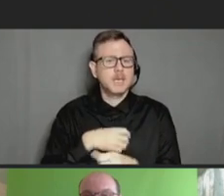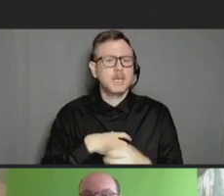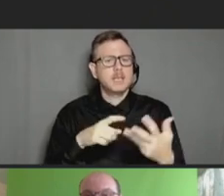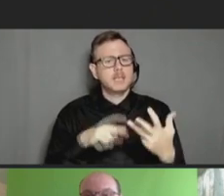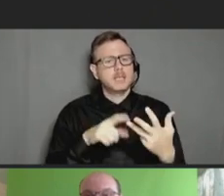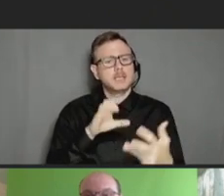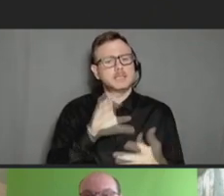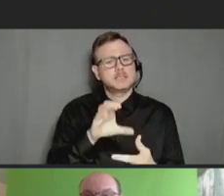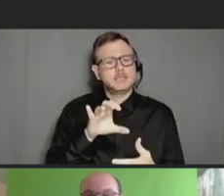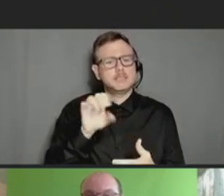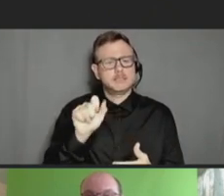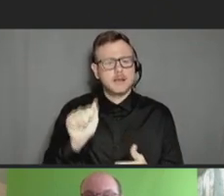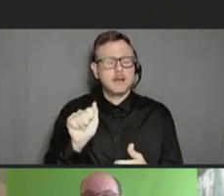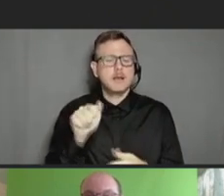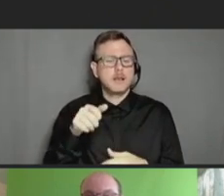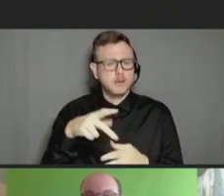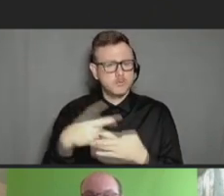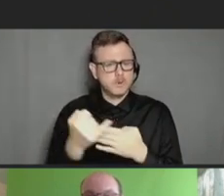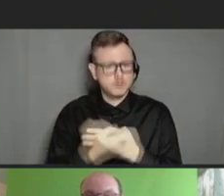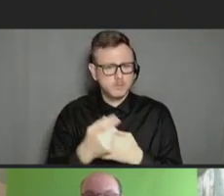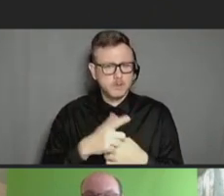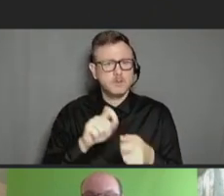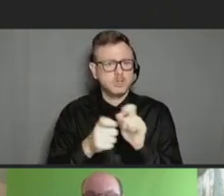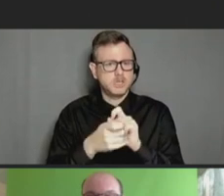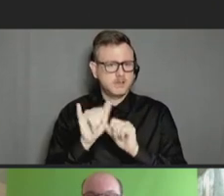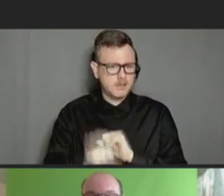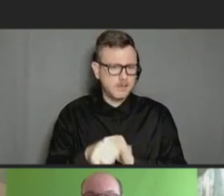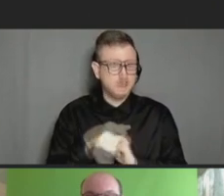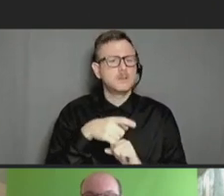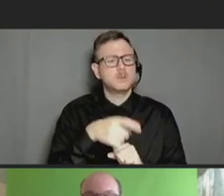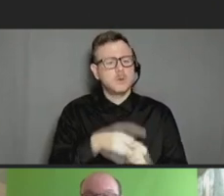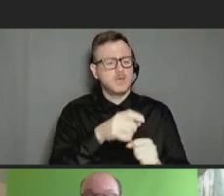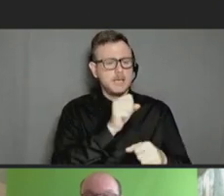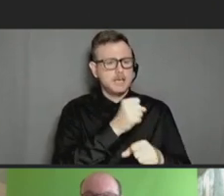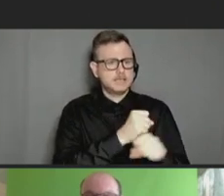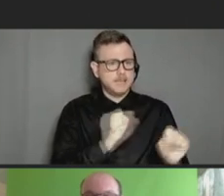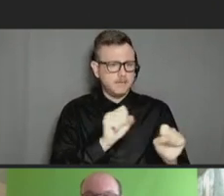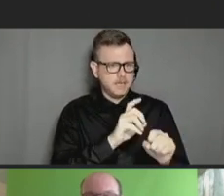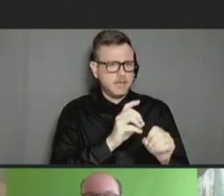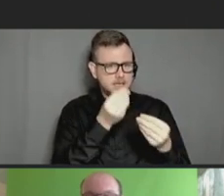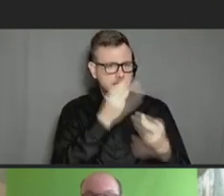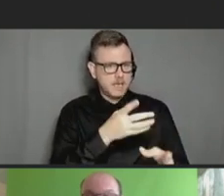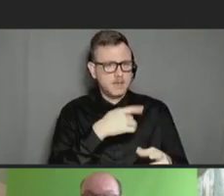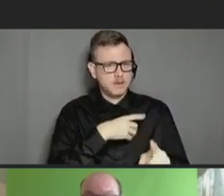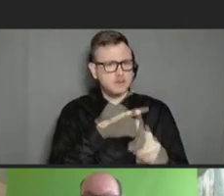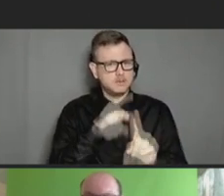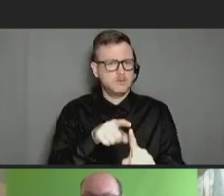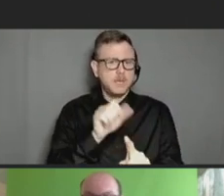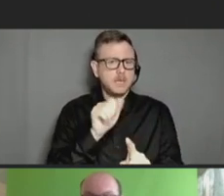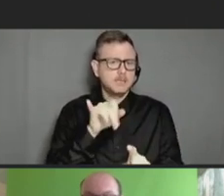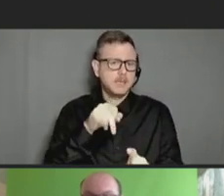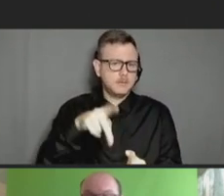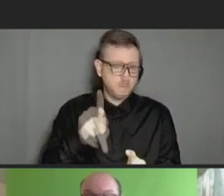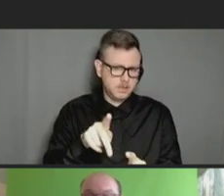project. And we've transferred review of vaccine safety data to the ACIP COVID-19 Vaccine Work